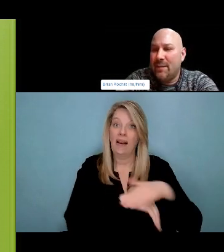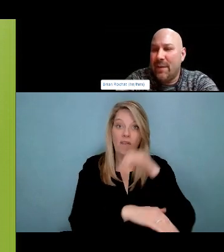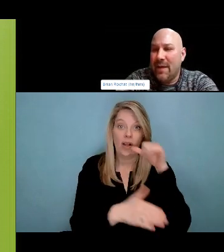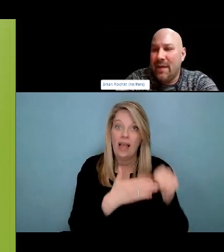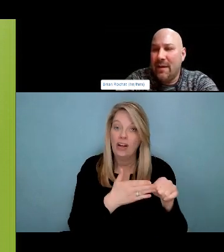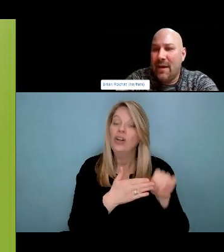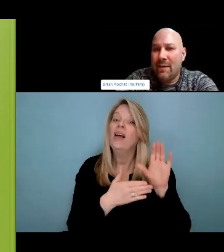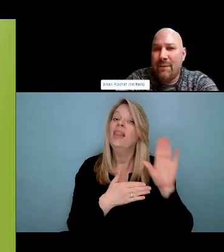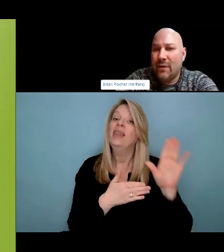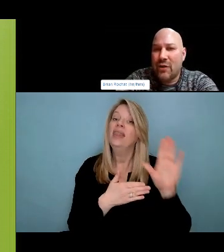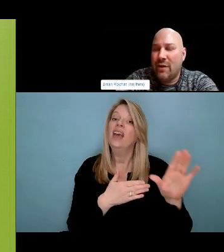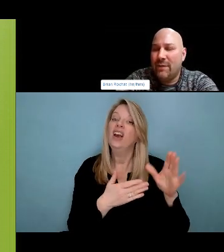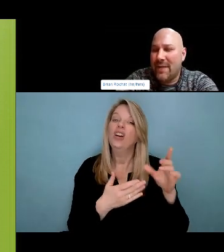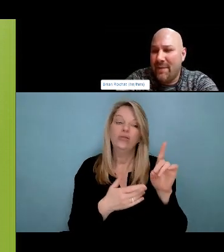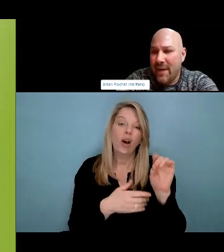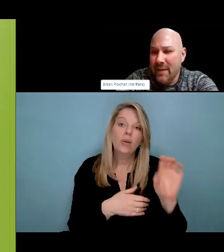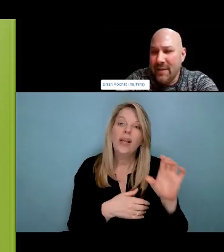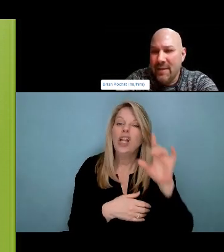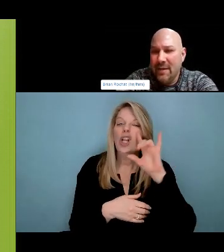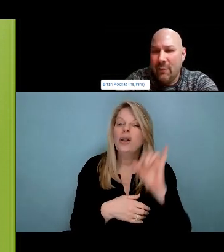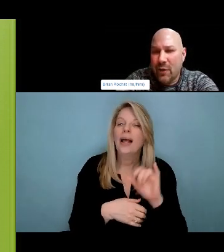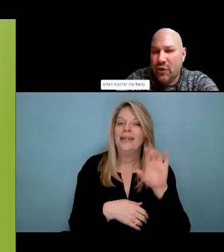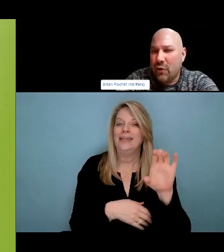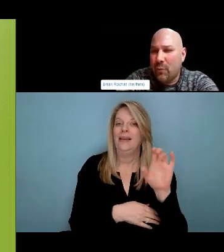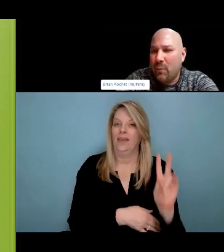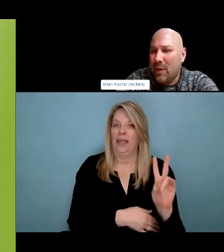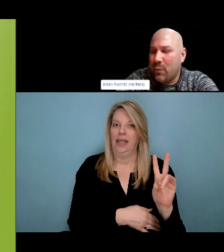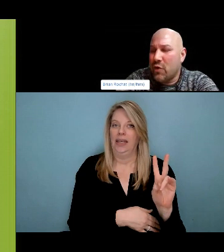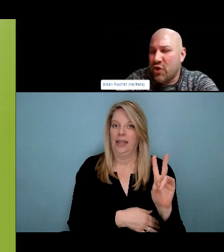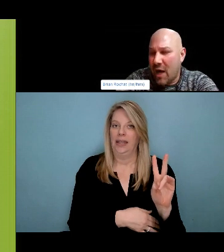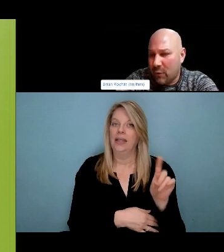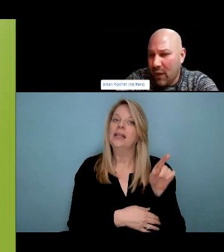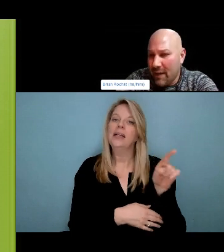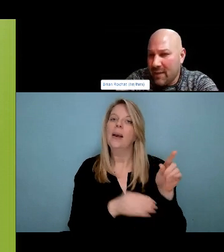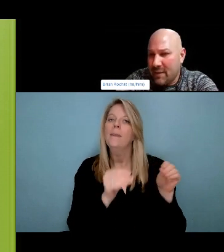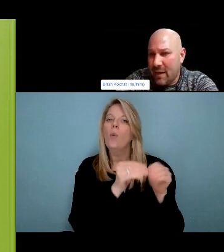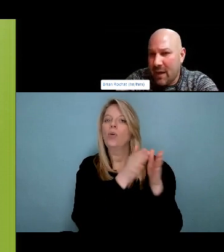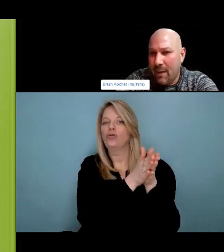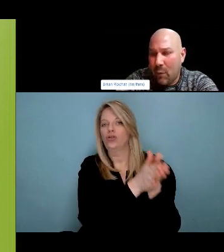want to recognize is that regardless of needle distribution we want to always ensure that